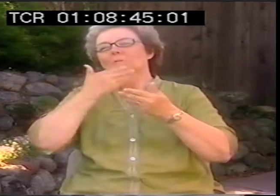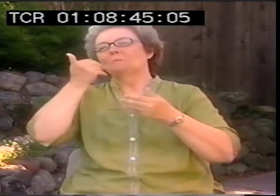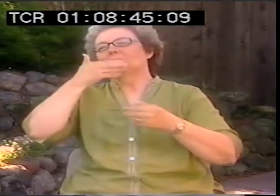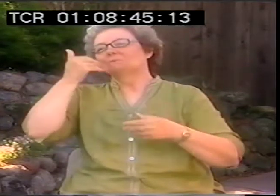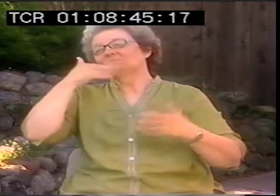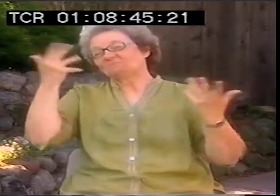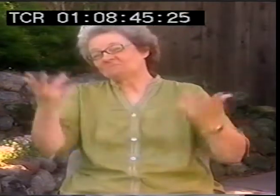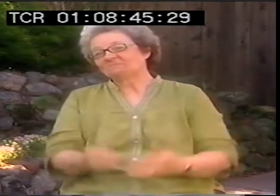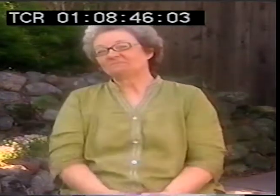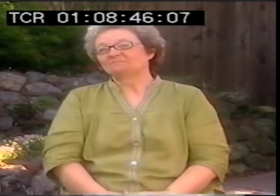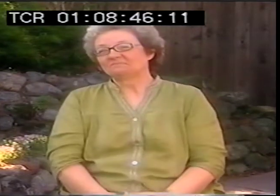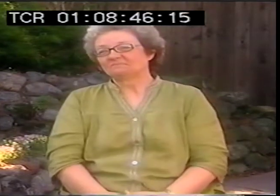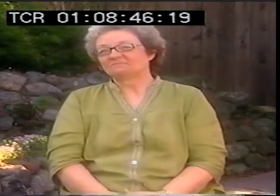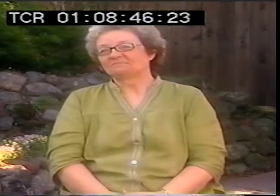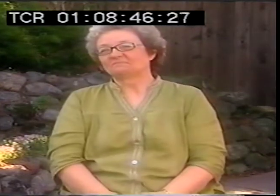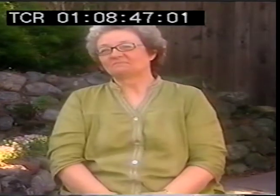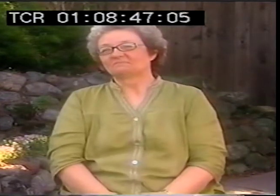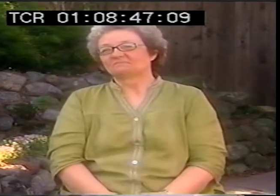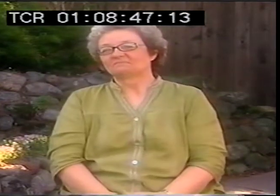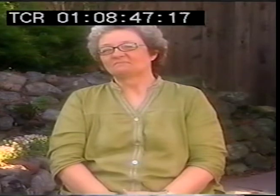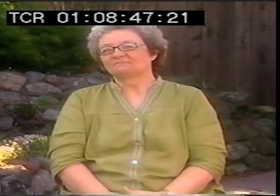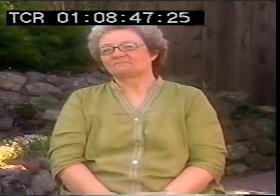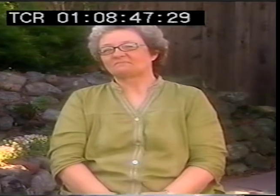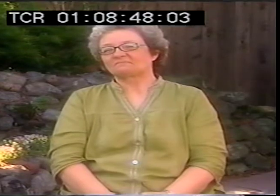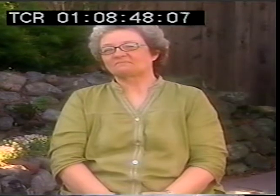And then things started to get better after a while and the tension was relieved.